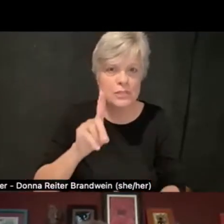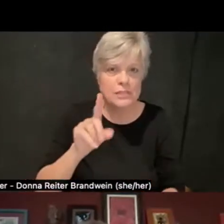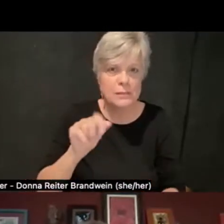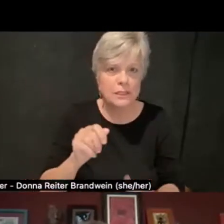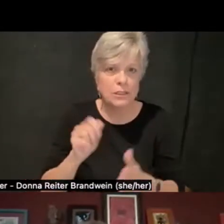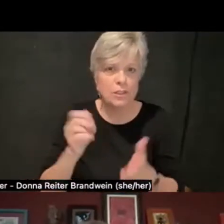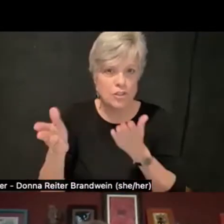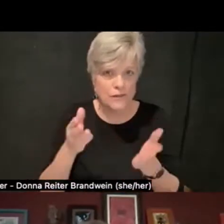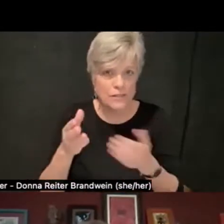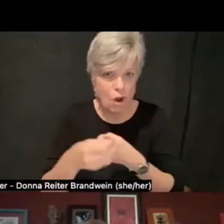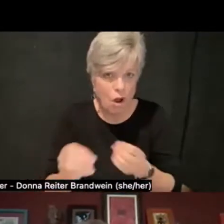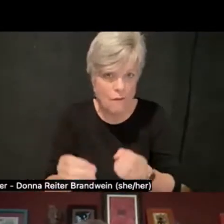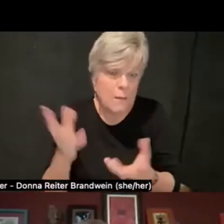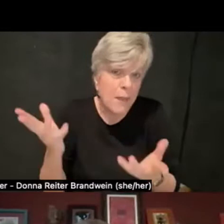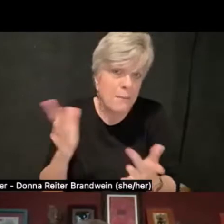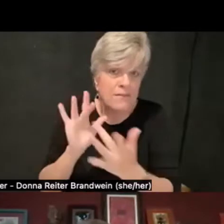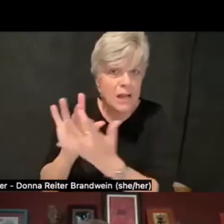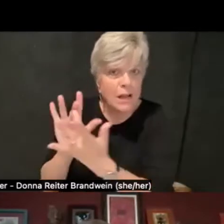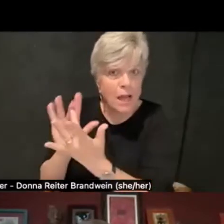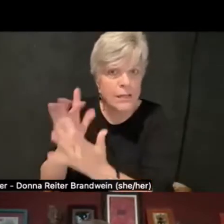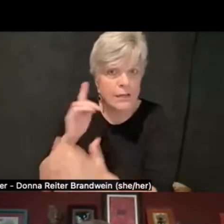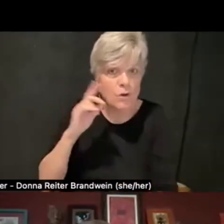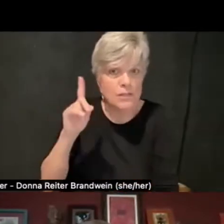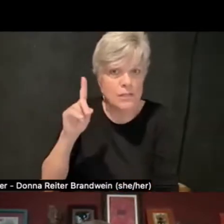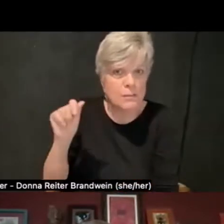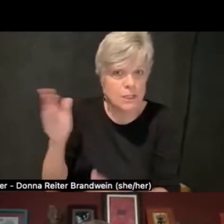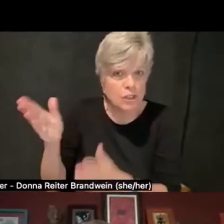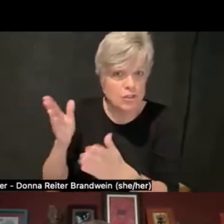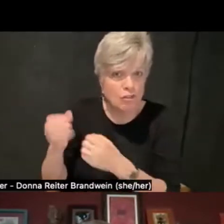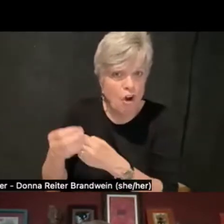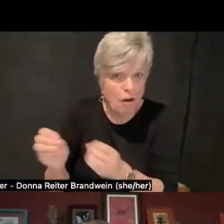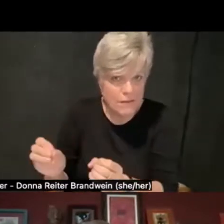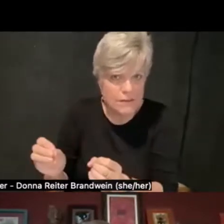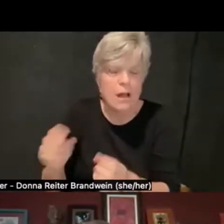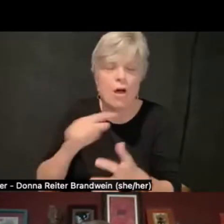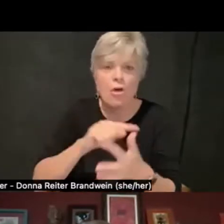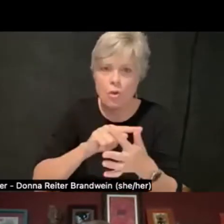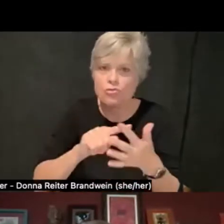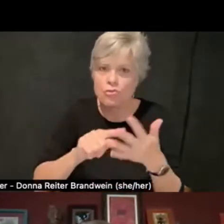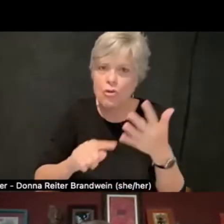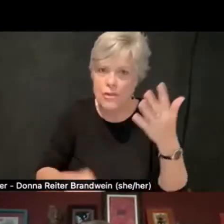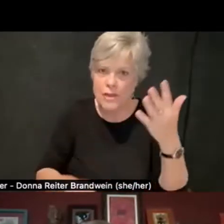so having a contact for the Disability Services Office. So these are all things that matter, right?